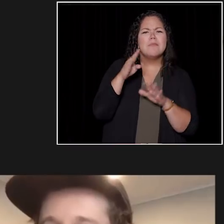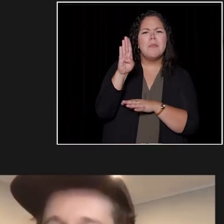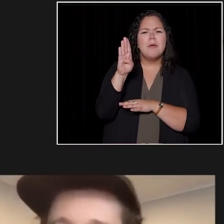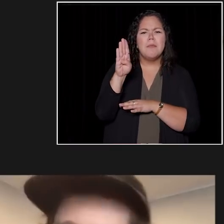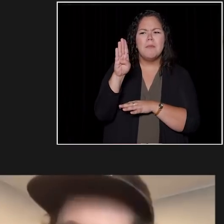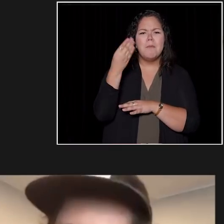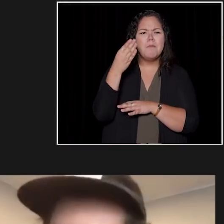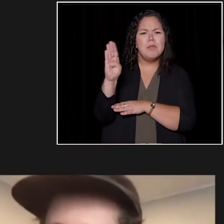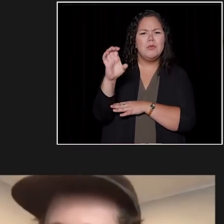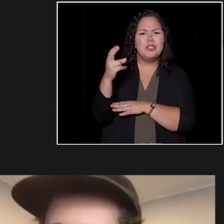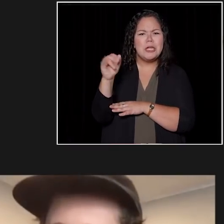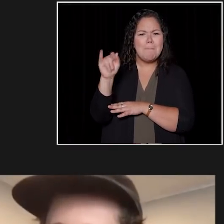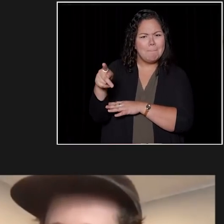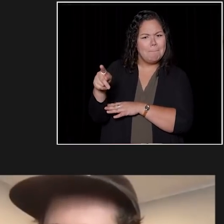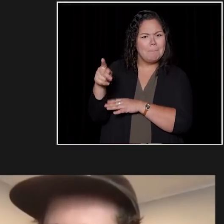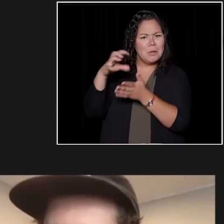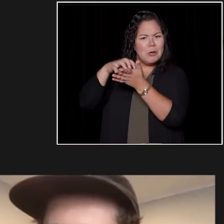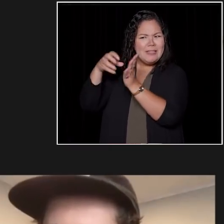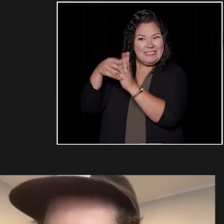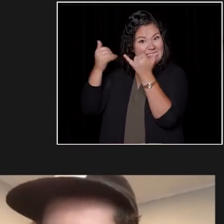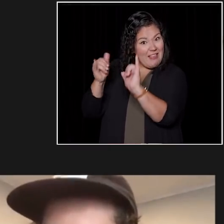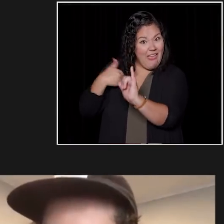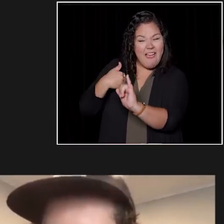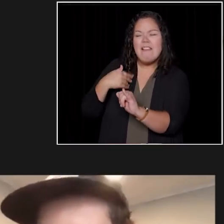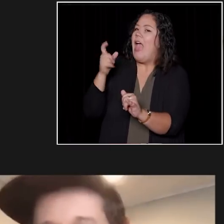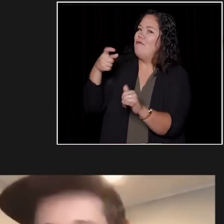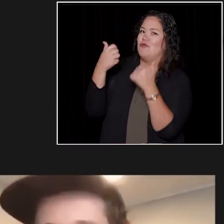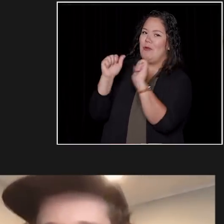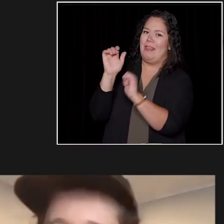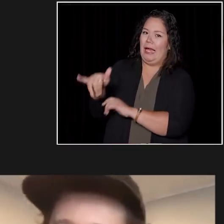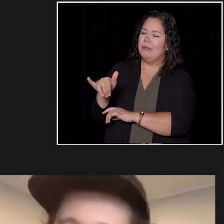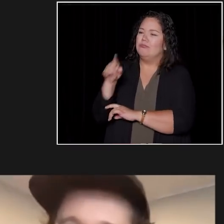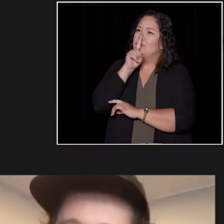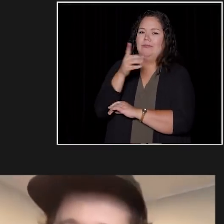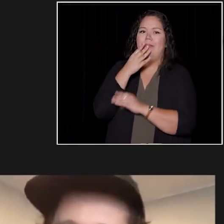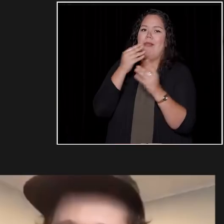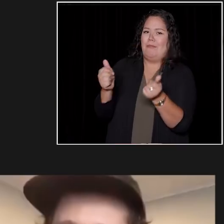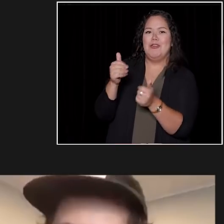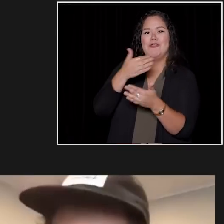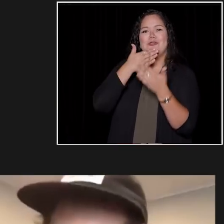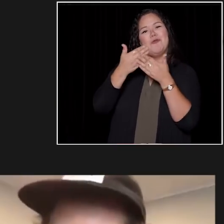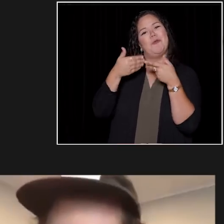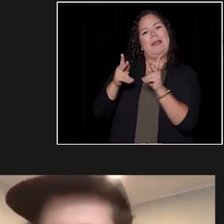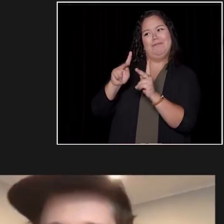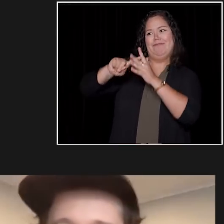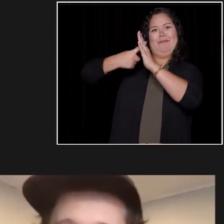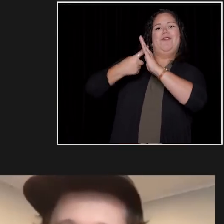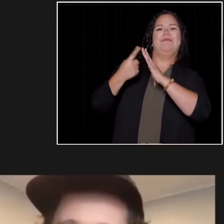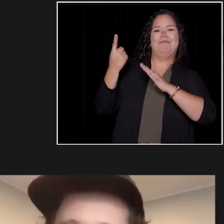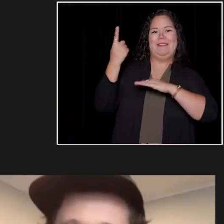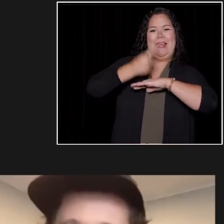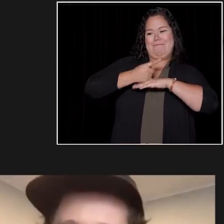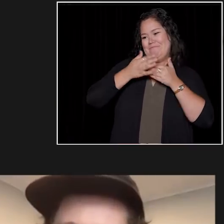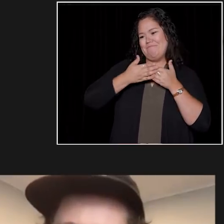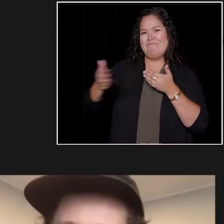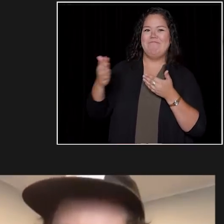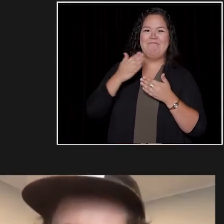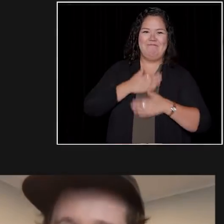I don't know, is Blue Chip still there, those cookies? I mean, you got to try a Blue Chip cookie. That's a good way to start the day.